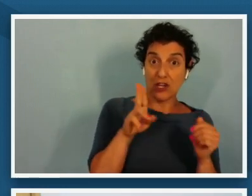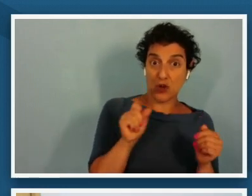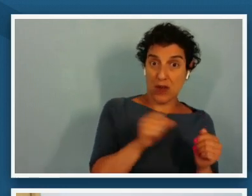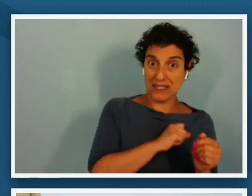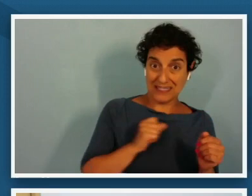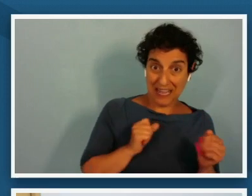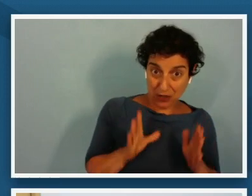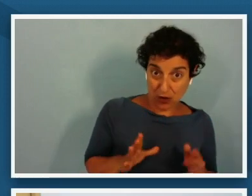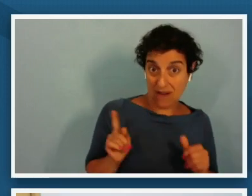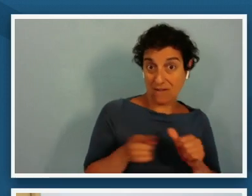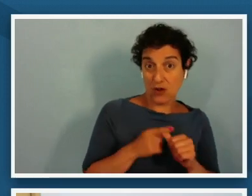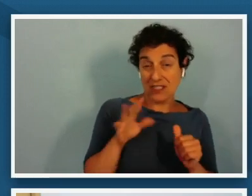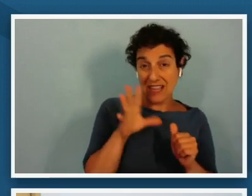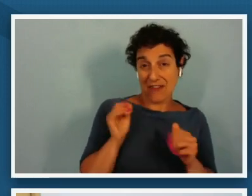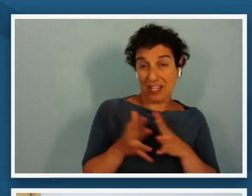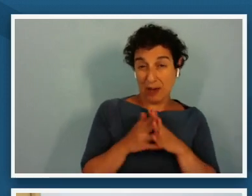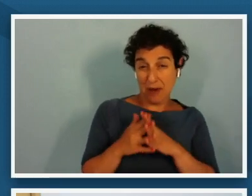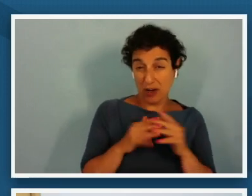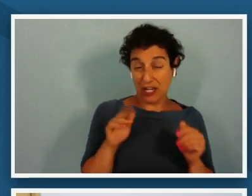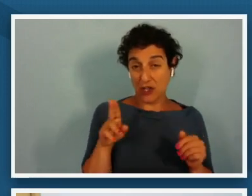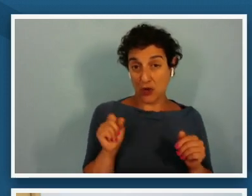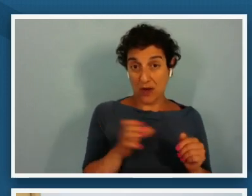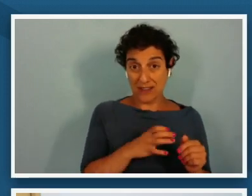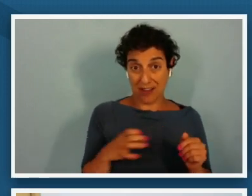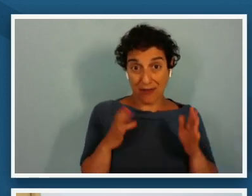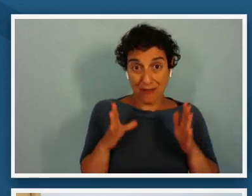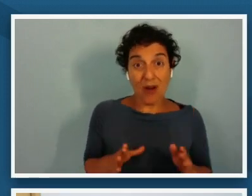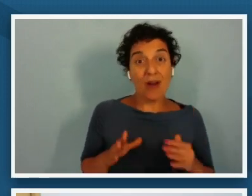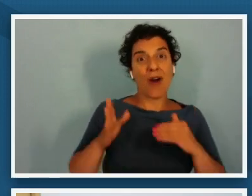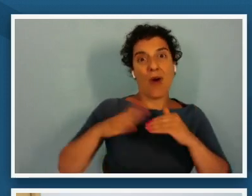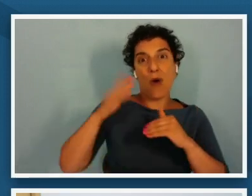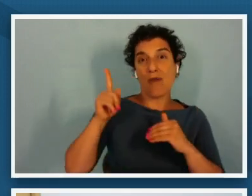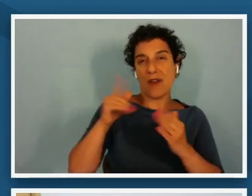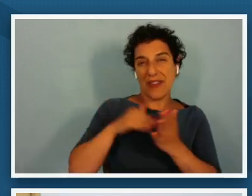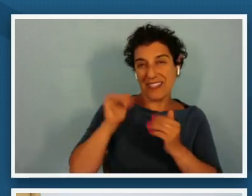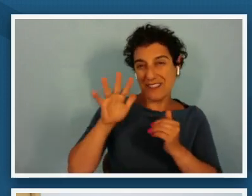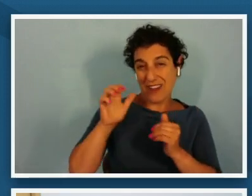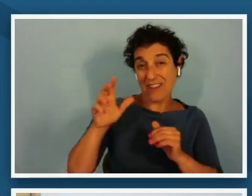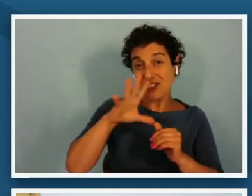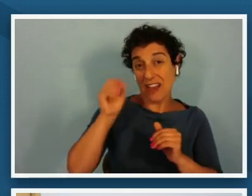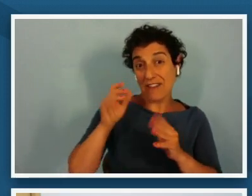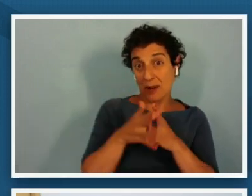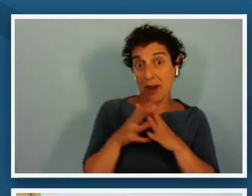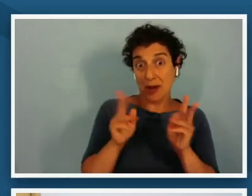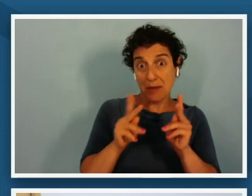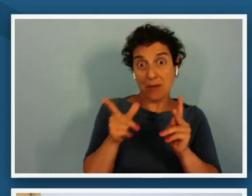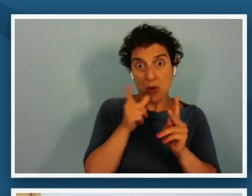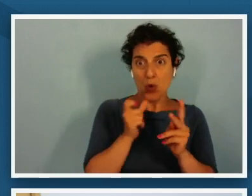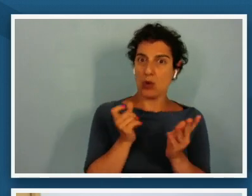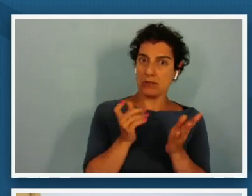of the over 1500 african-american people that served in